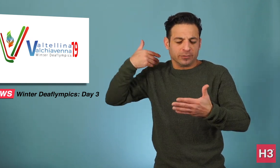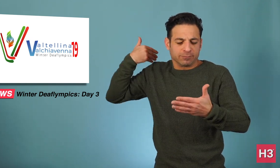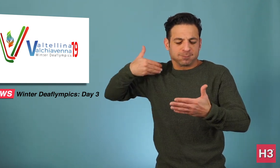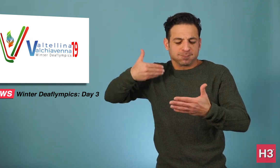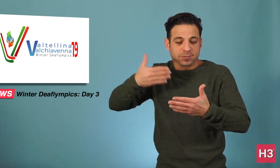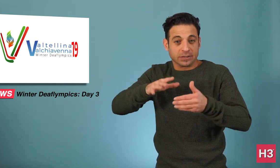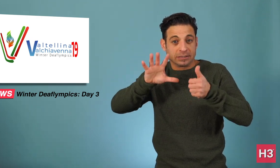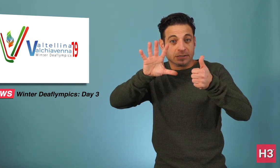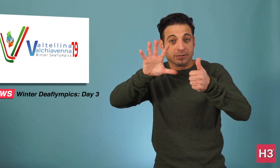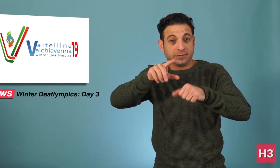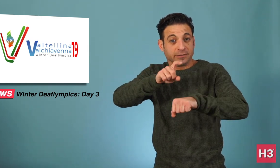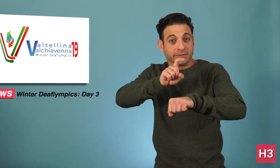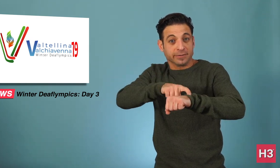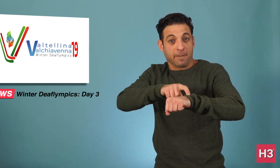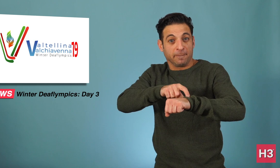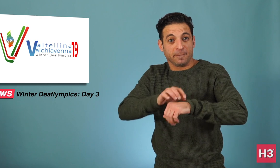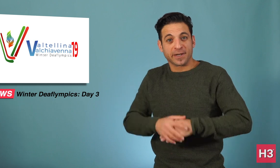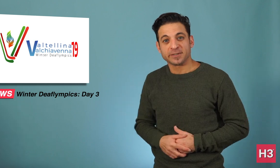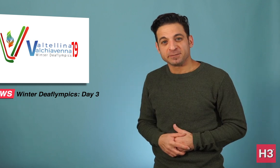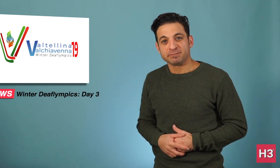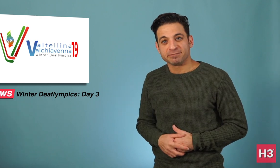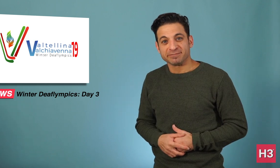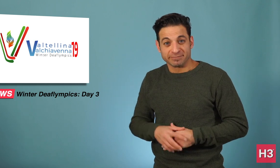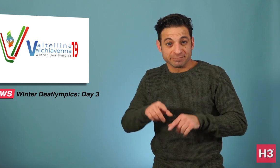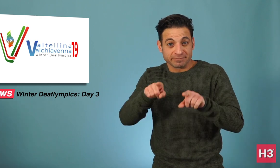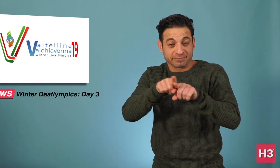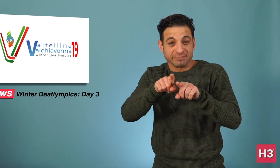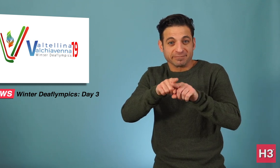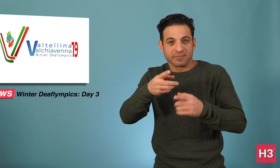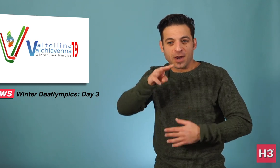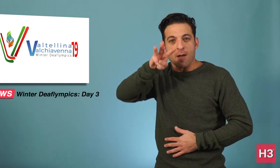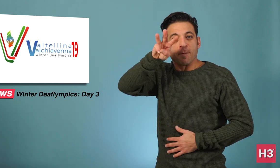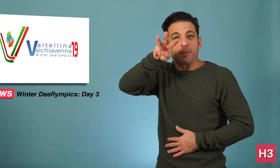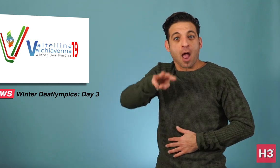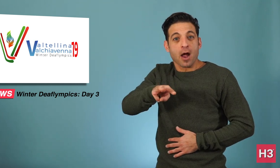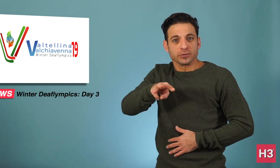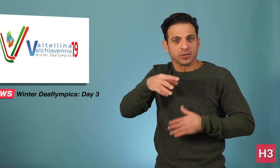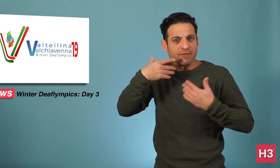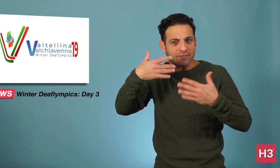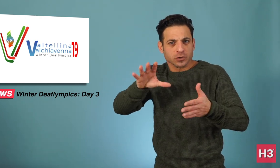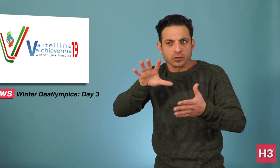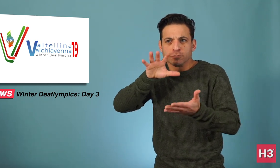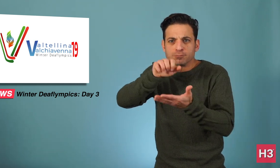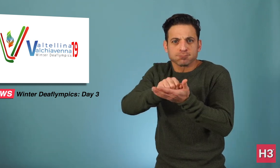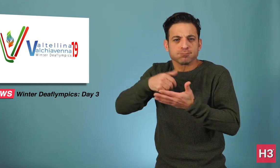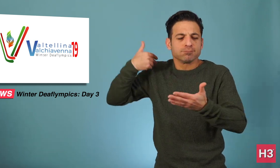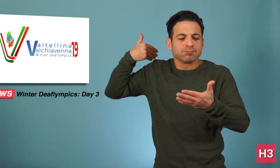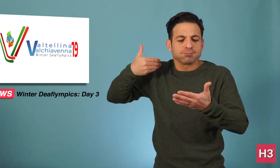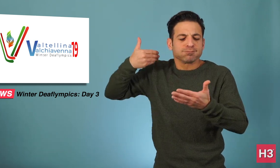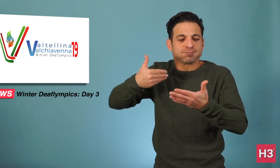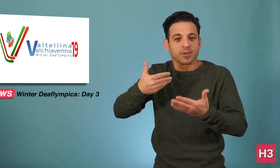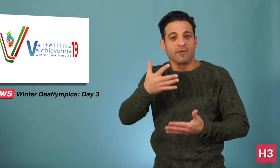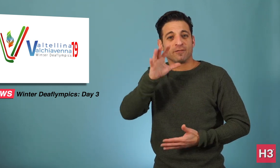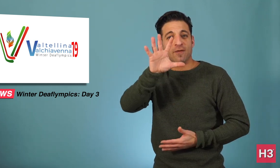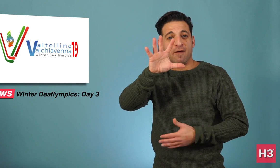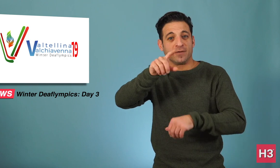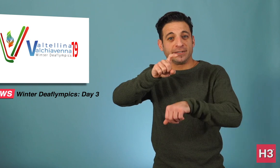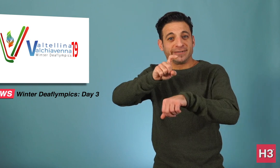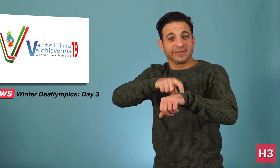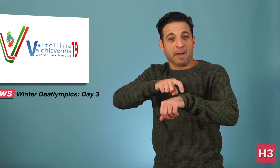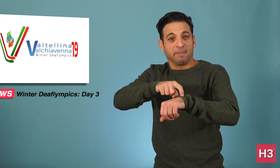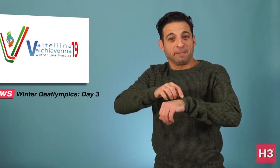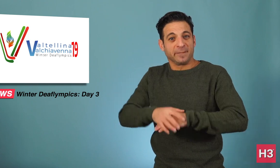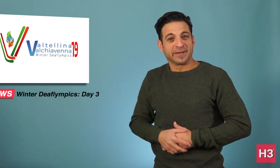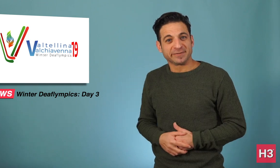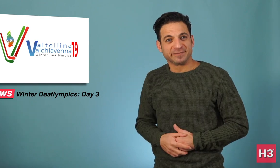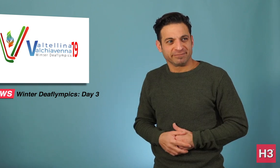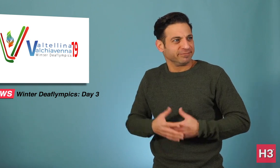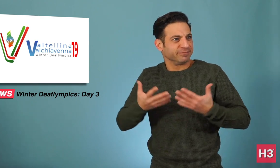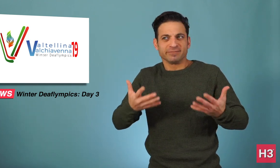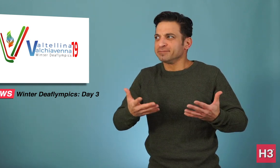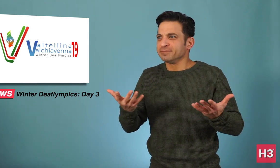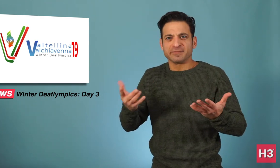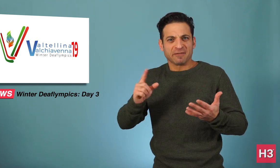February, and five times in March. And here